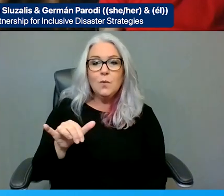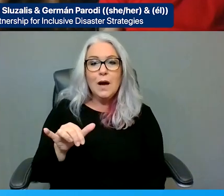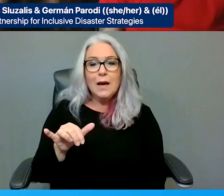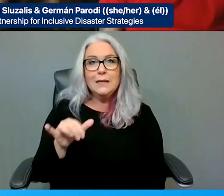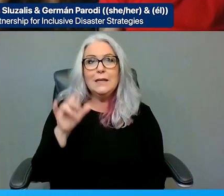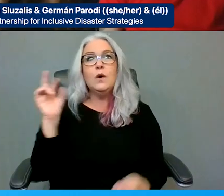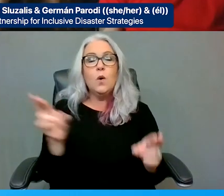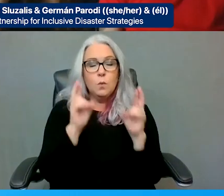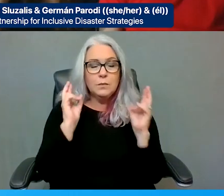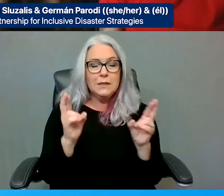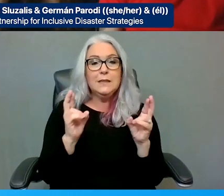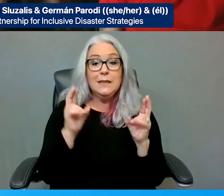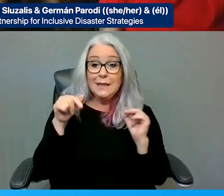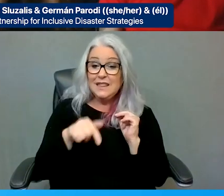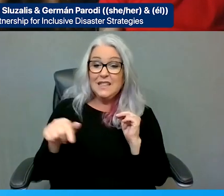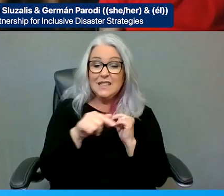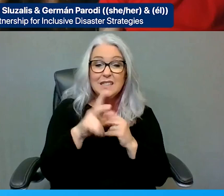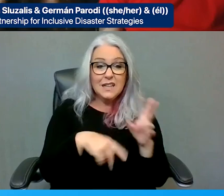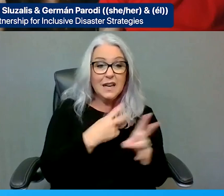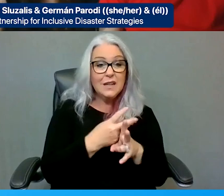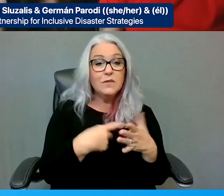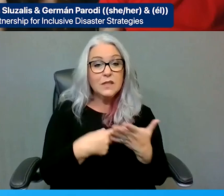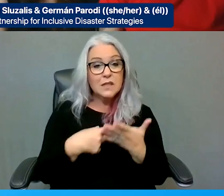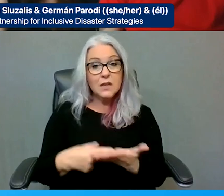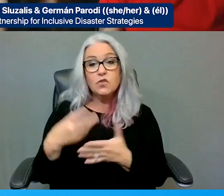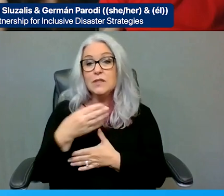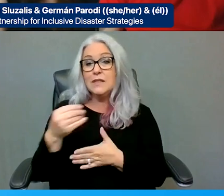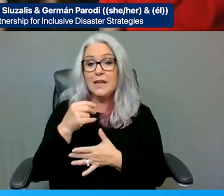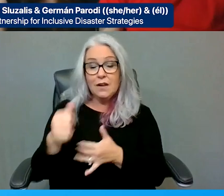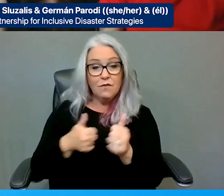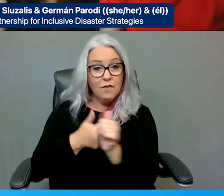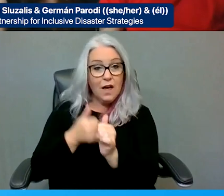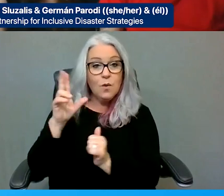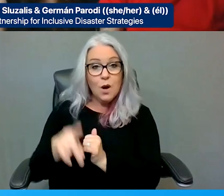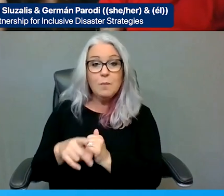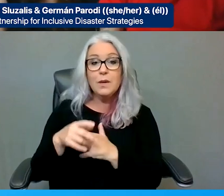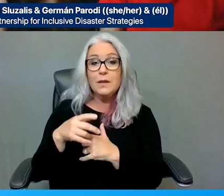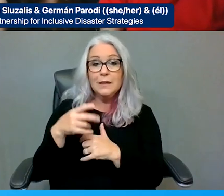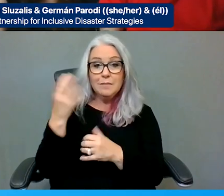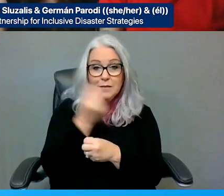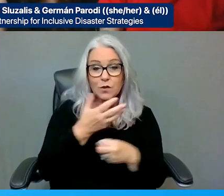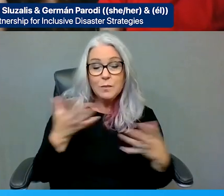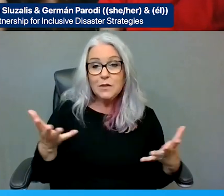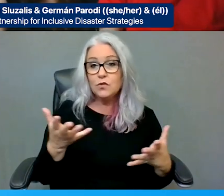DRNY's file-up compilation of the speakers' expert analysis